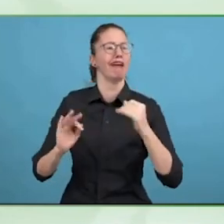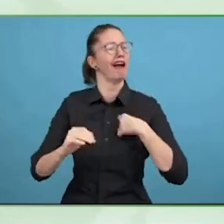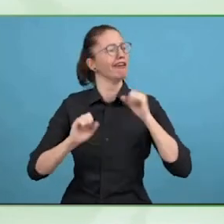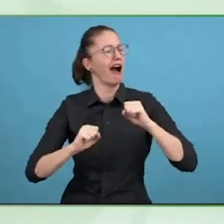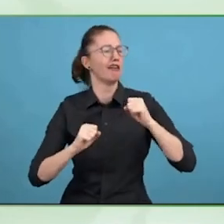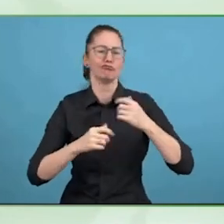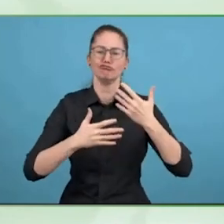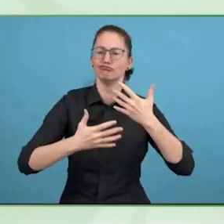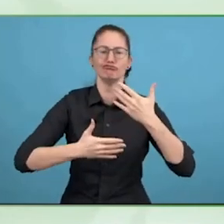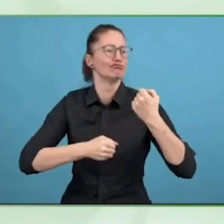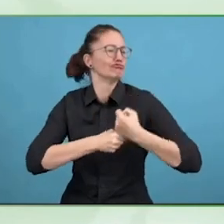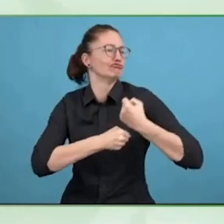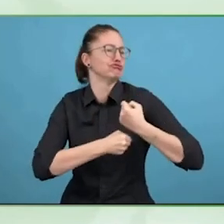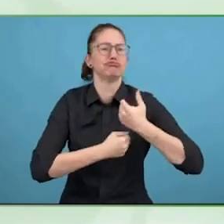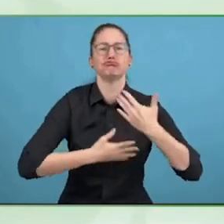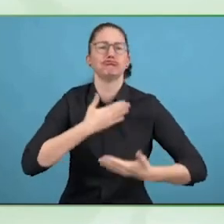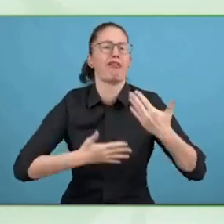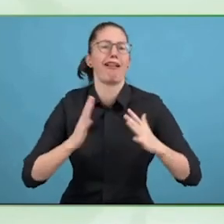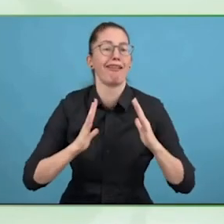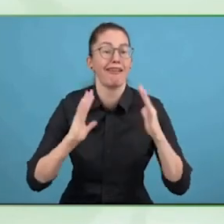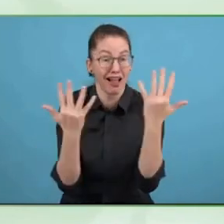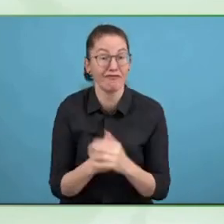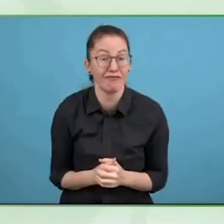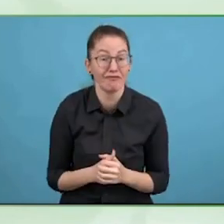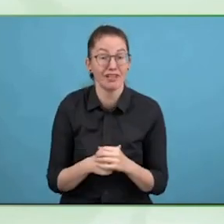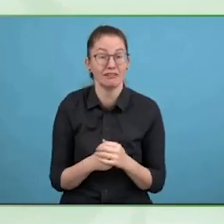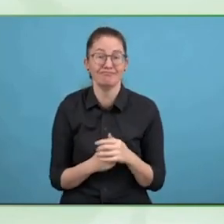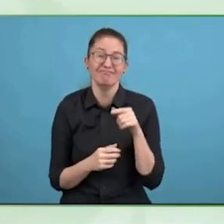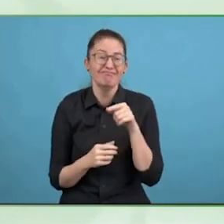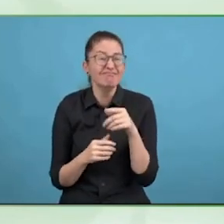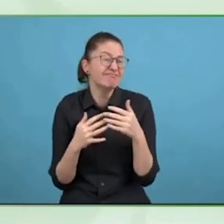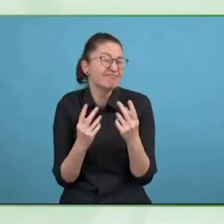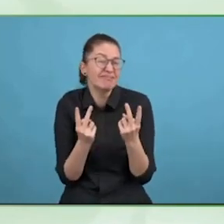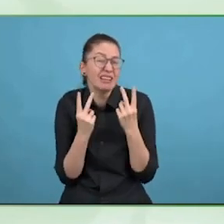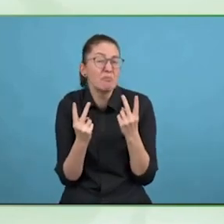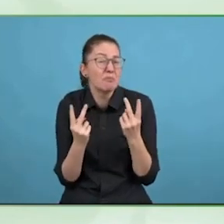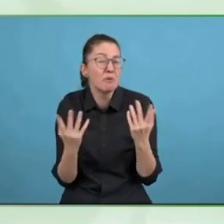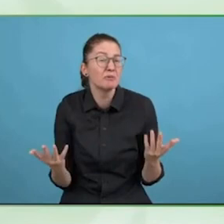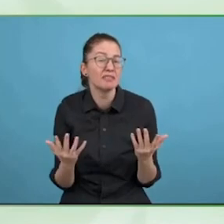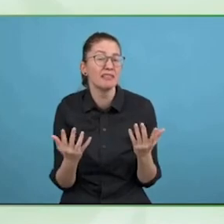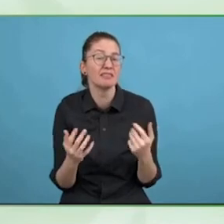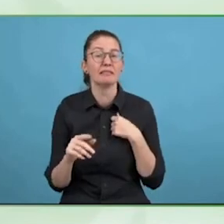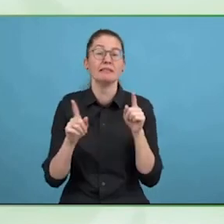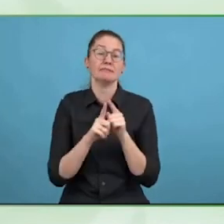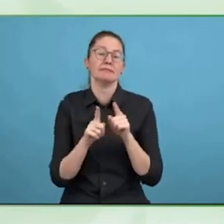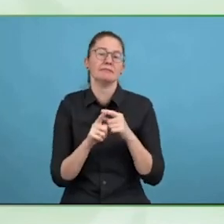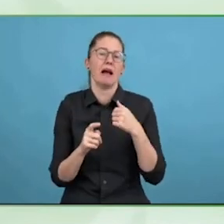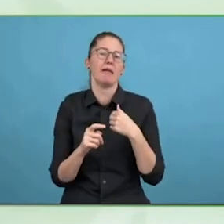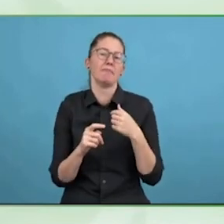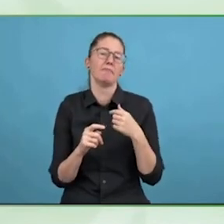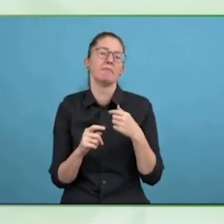environment, with the changing needs of the population, and that is a practice that should be globally shared, and the